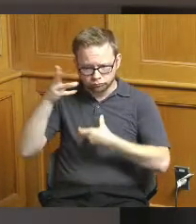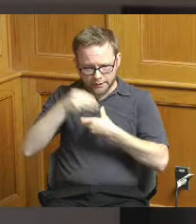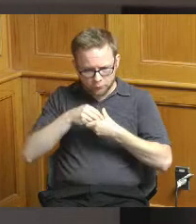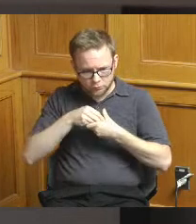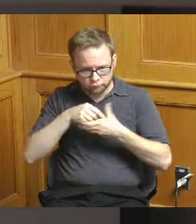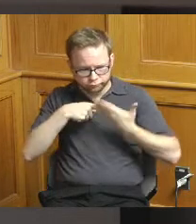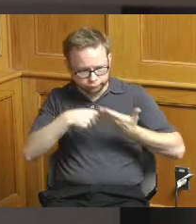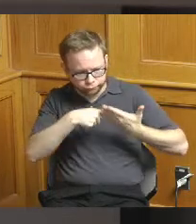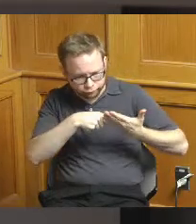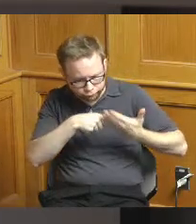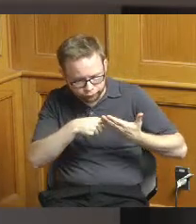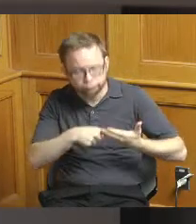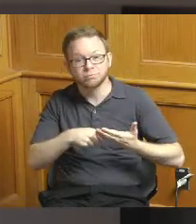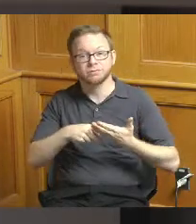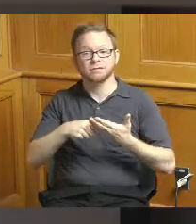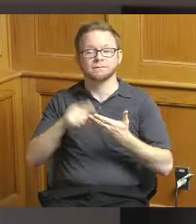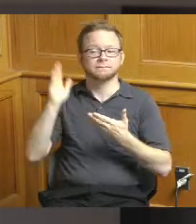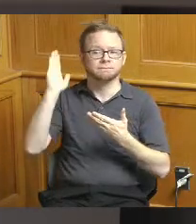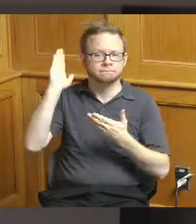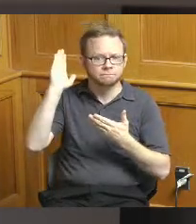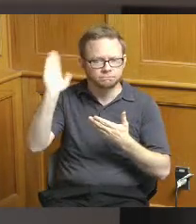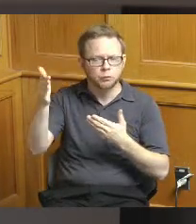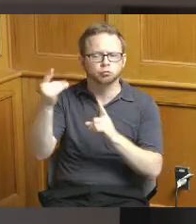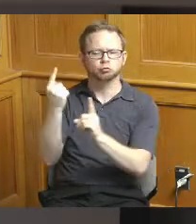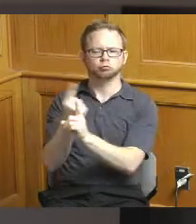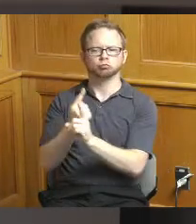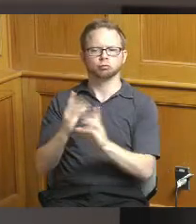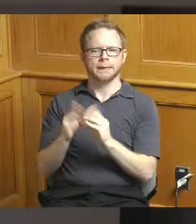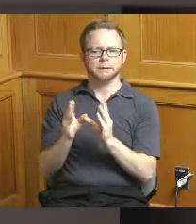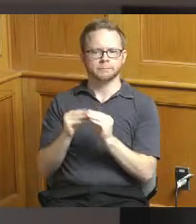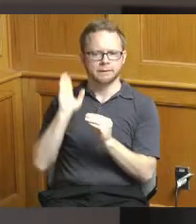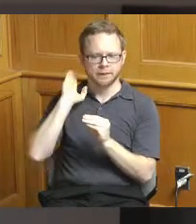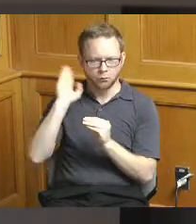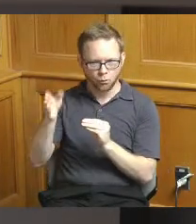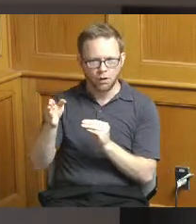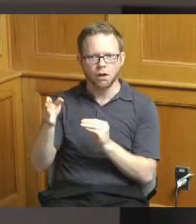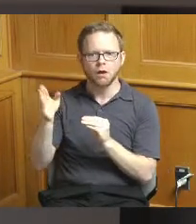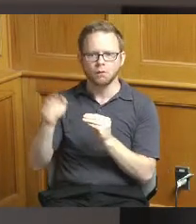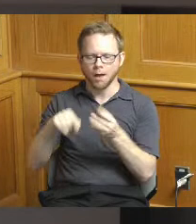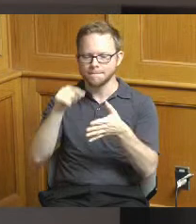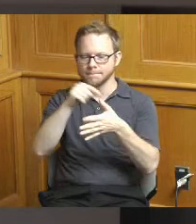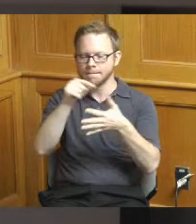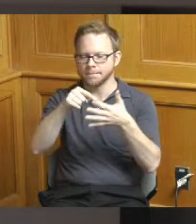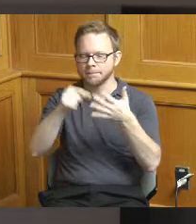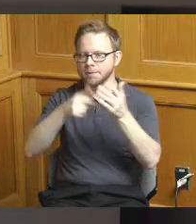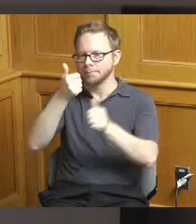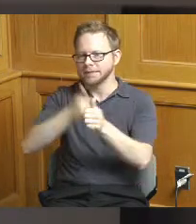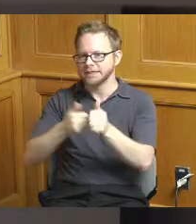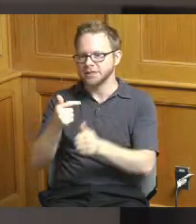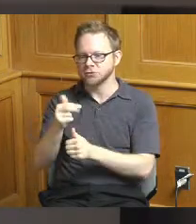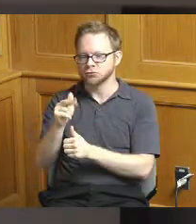at a future regular meeting to approve each one of these grant agreements individually once if